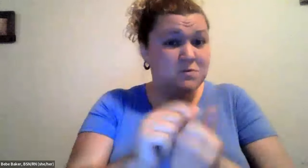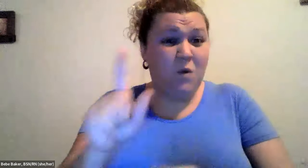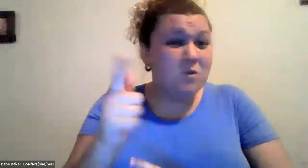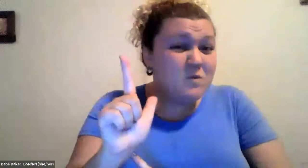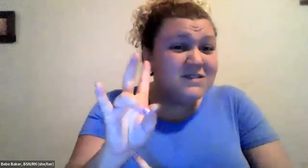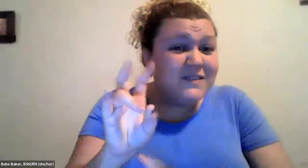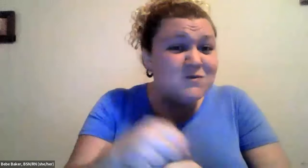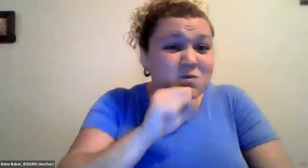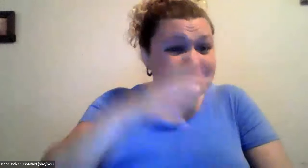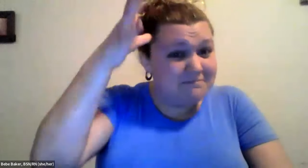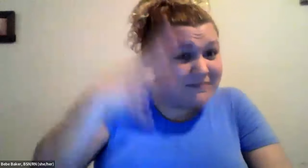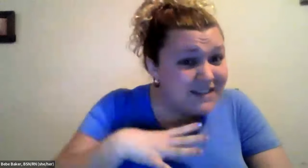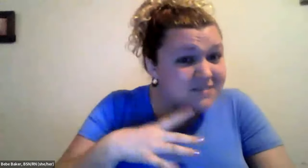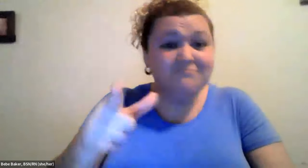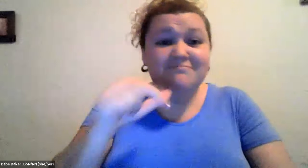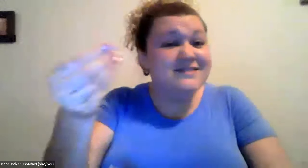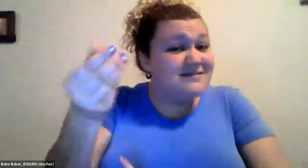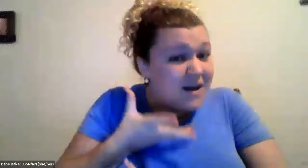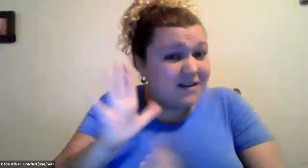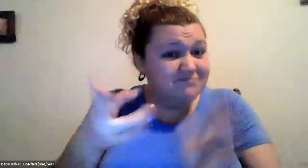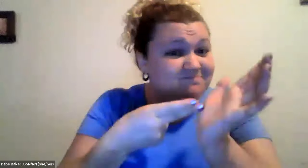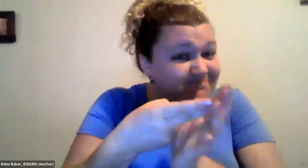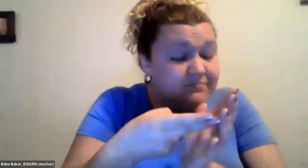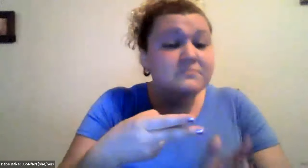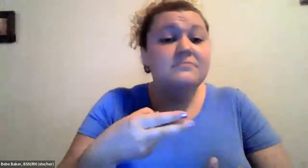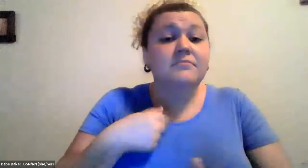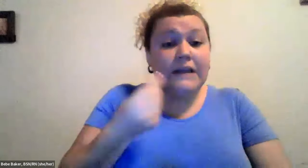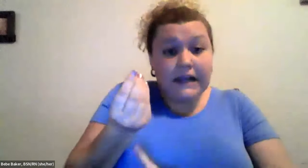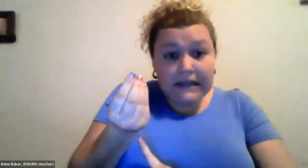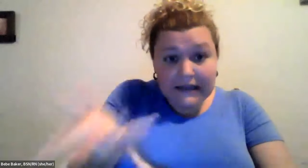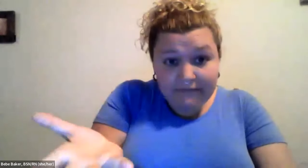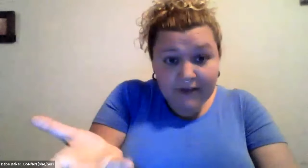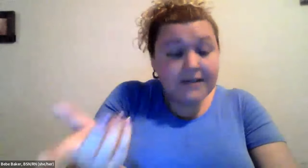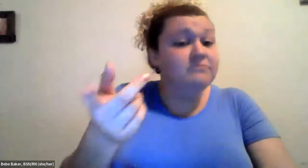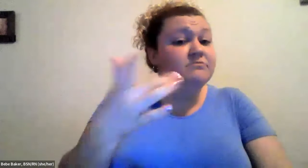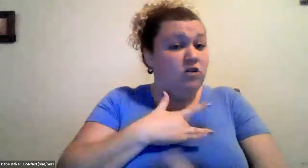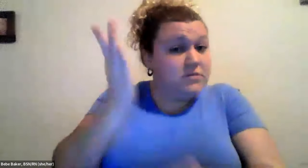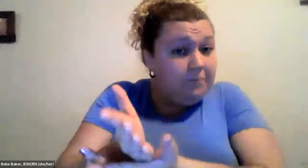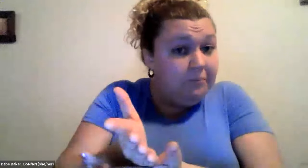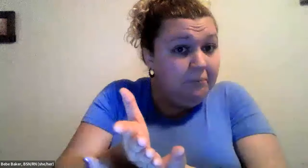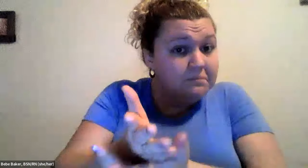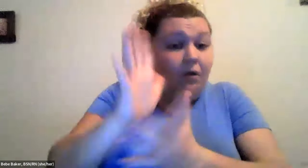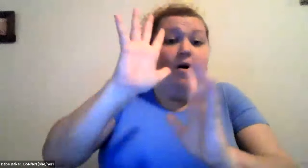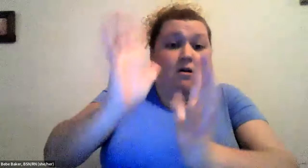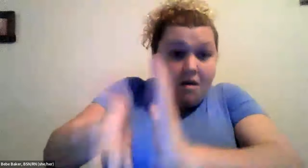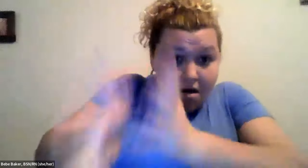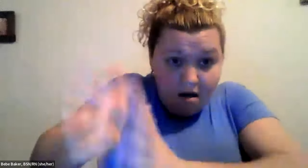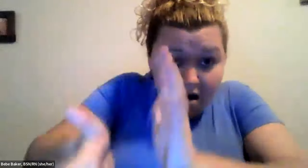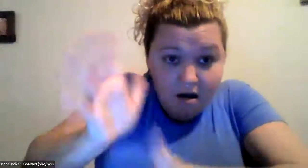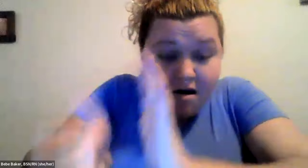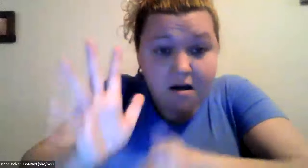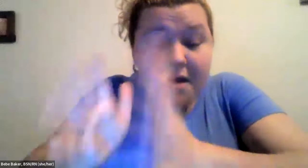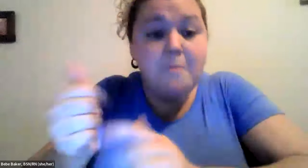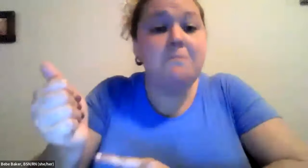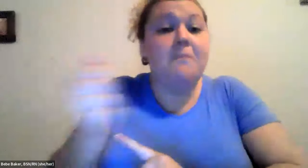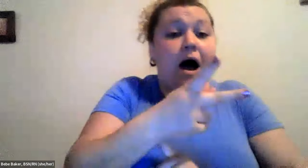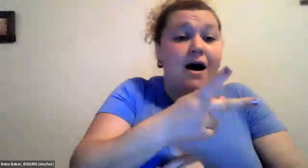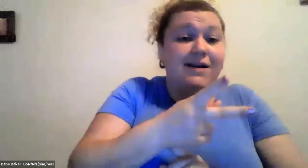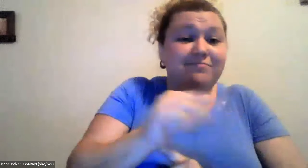Cristine Saunders: So I had that situation, with a man was only 27 years old, who didn't tell me the truth that he was using cocaine and I gave him that medication and his heart stopped.